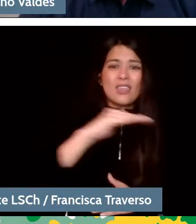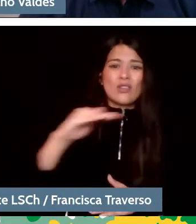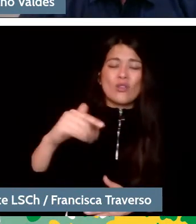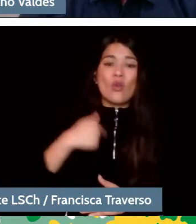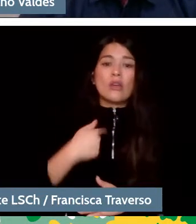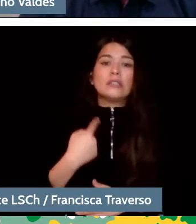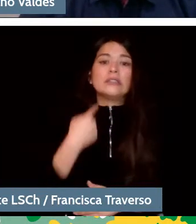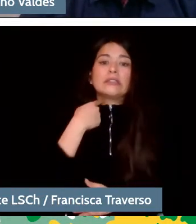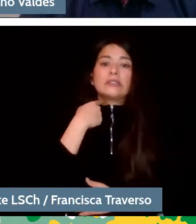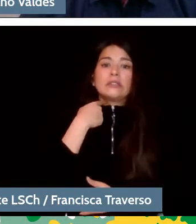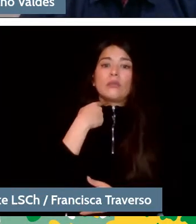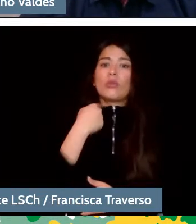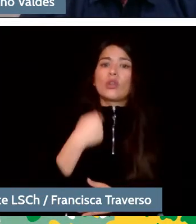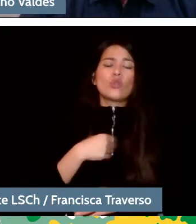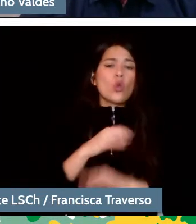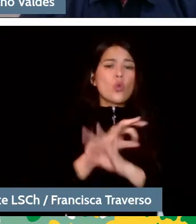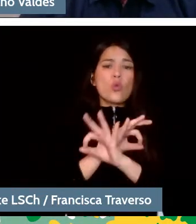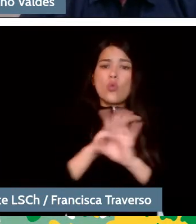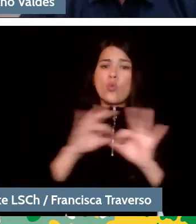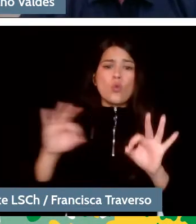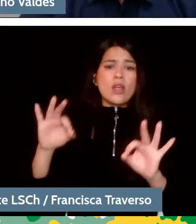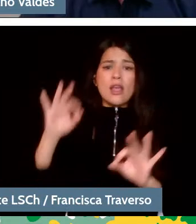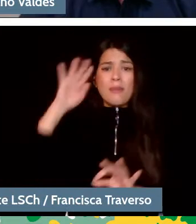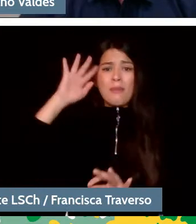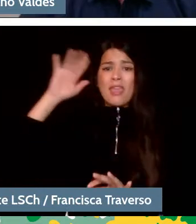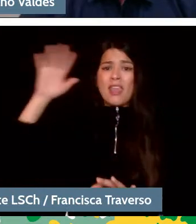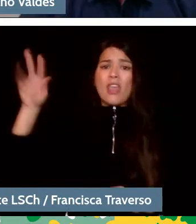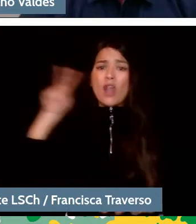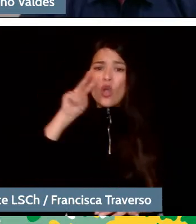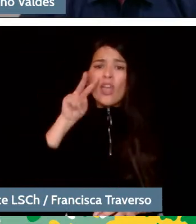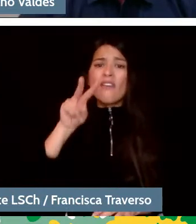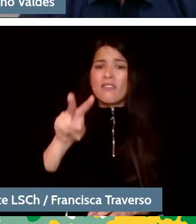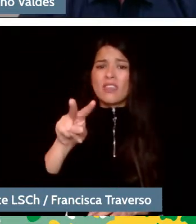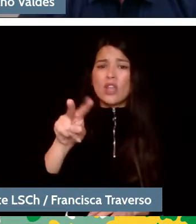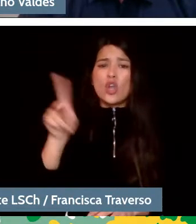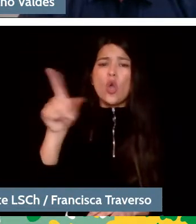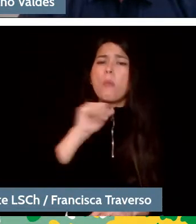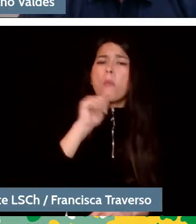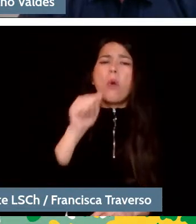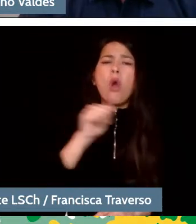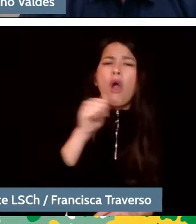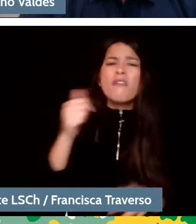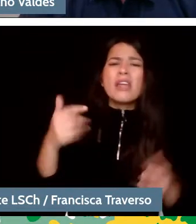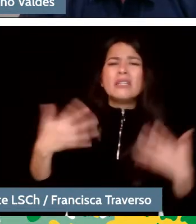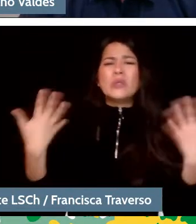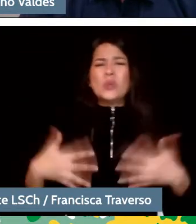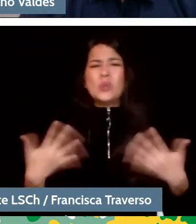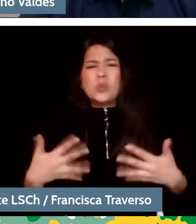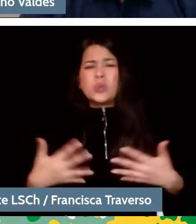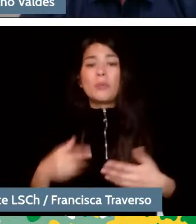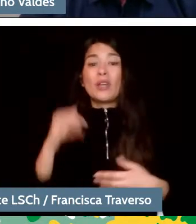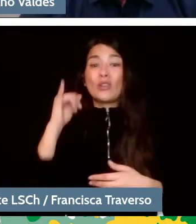because I did not imagine many things that I saw. I don't want to say that it was extreme poverty, but I do want to say that they were old houses.